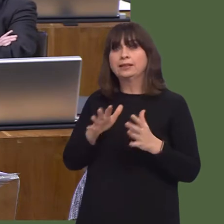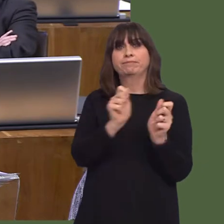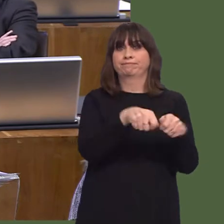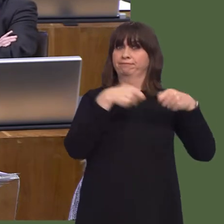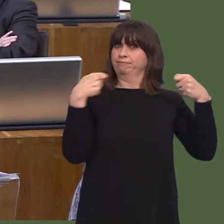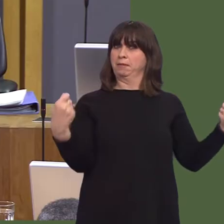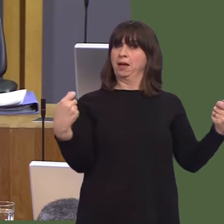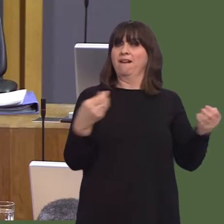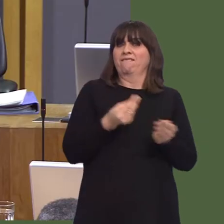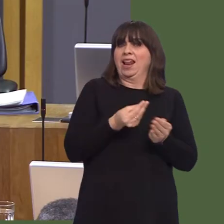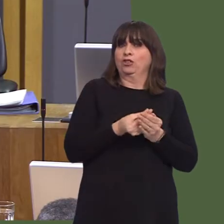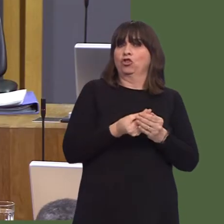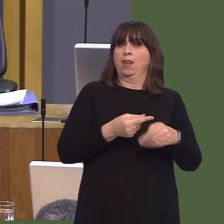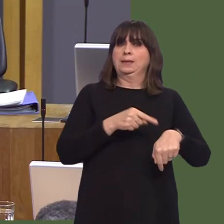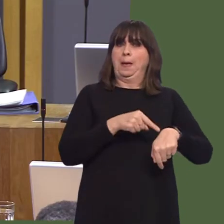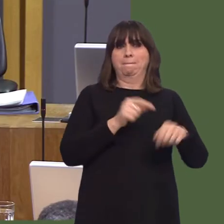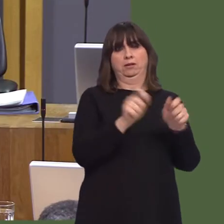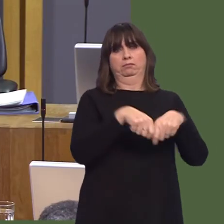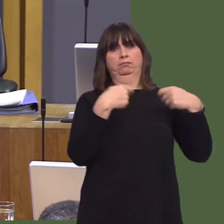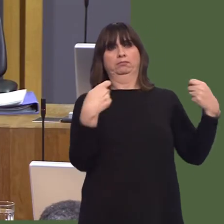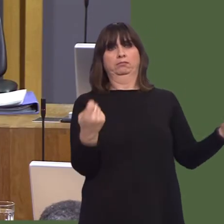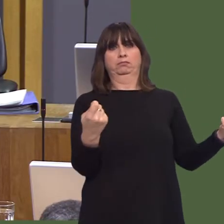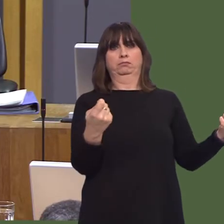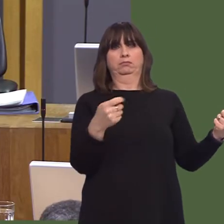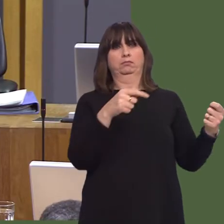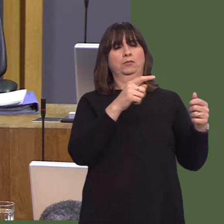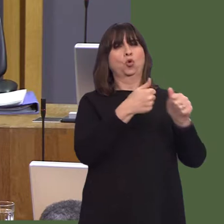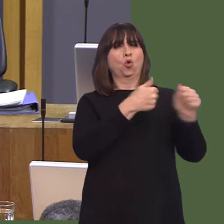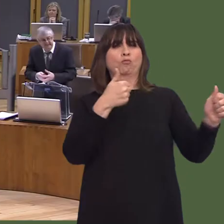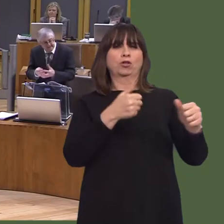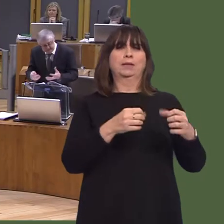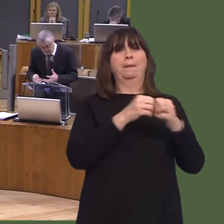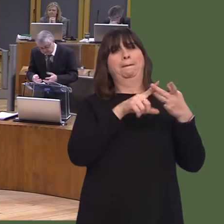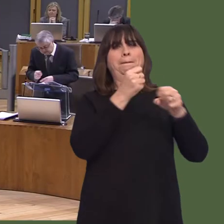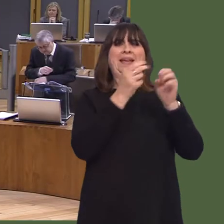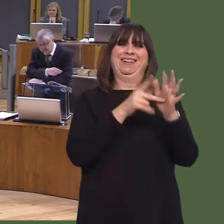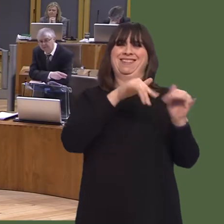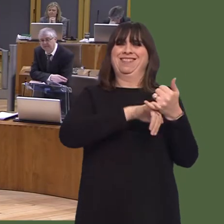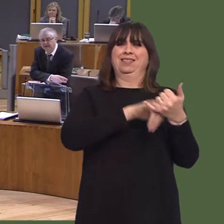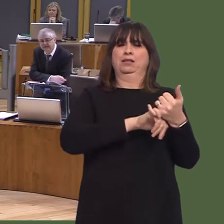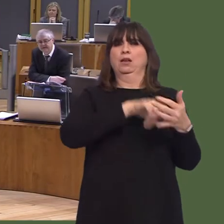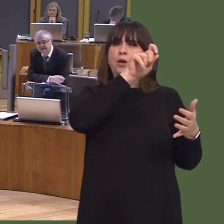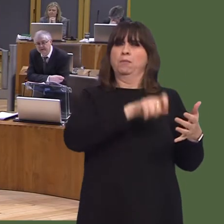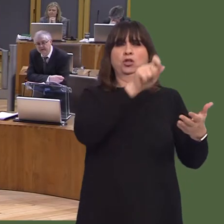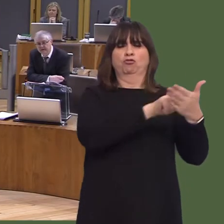Our priorities for the NHS in Monmouthshire are the same as they are for the whole of